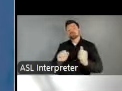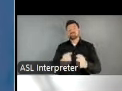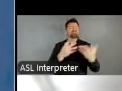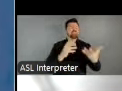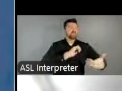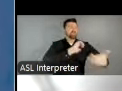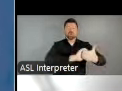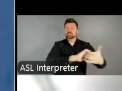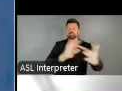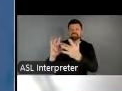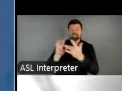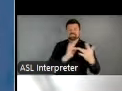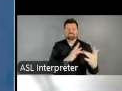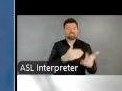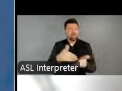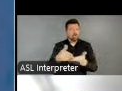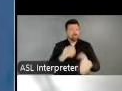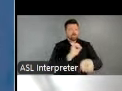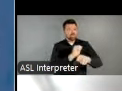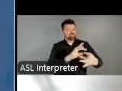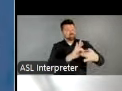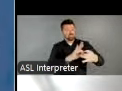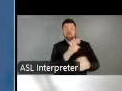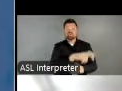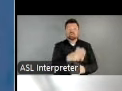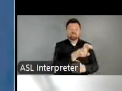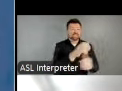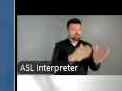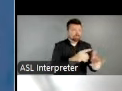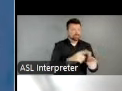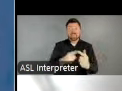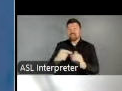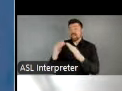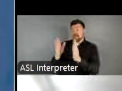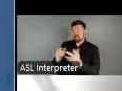They're often working with entities in tourism, housing, transportation, public education,